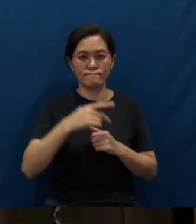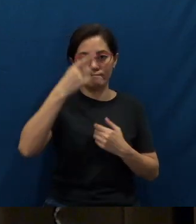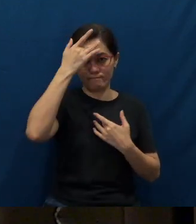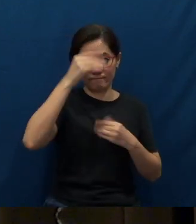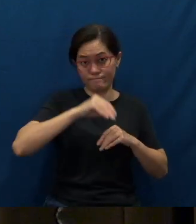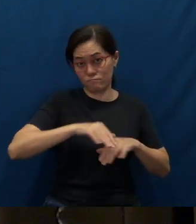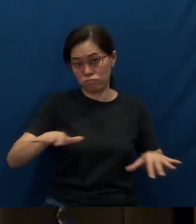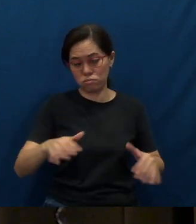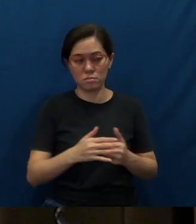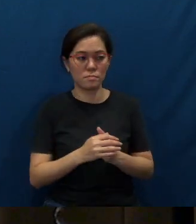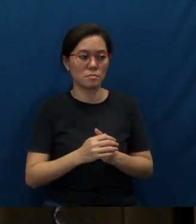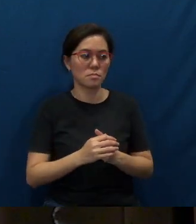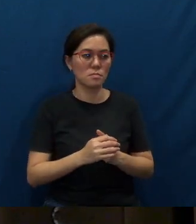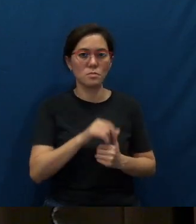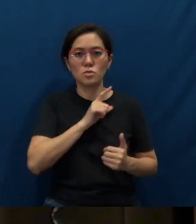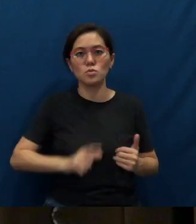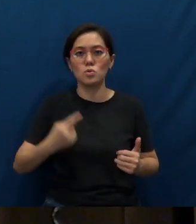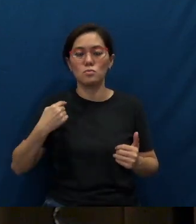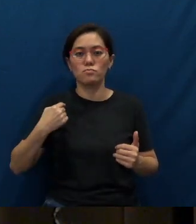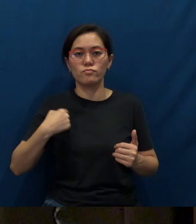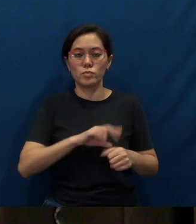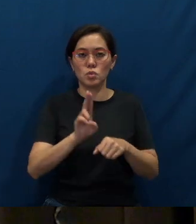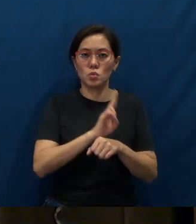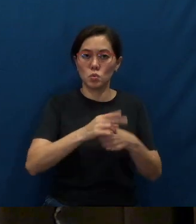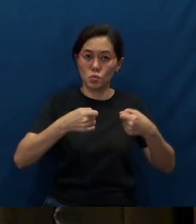Lord, (may) we just use the electronic means to just catch up with them,